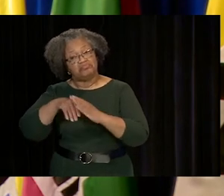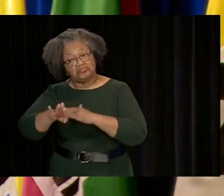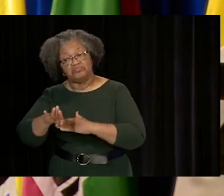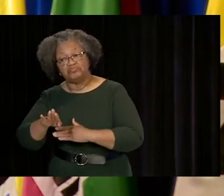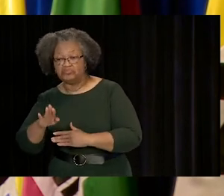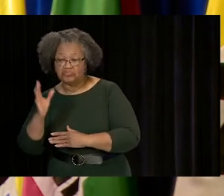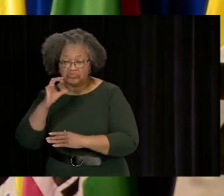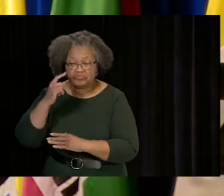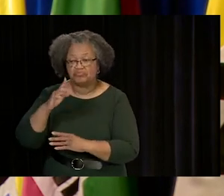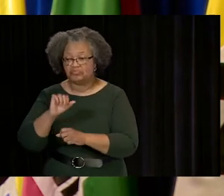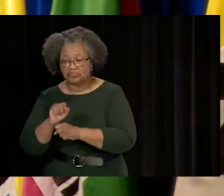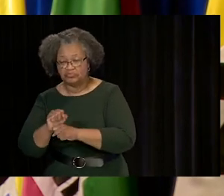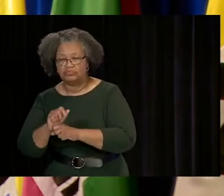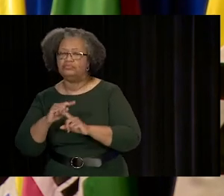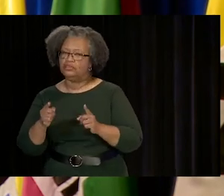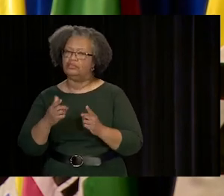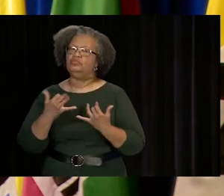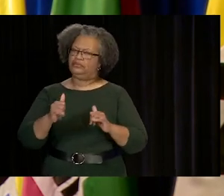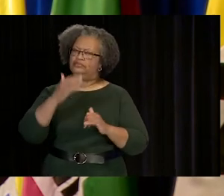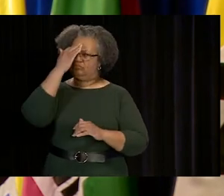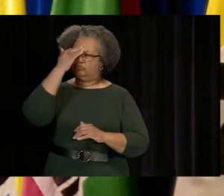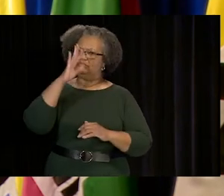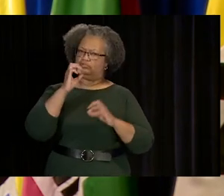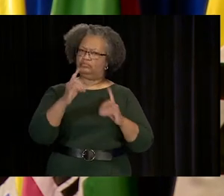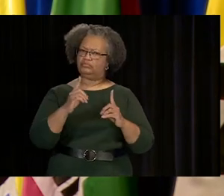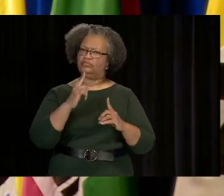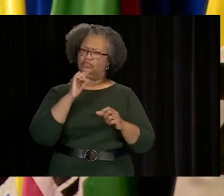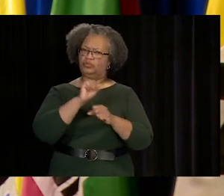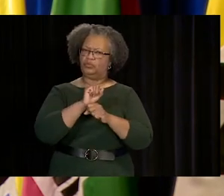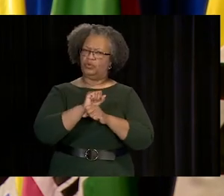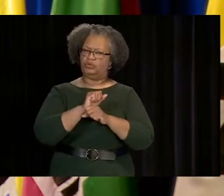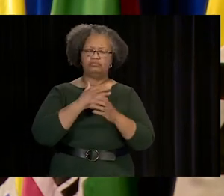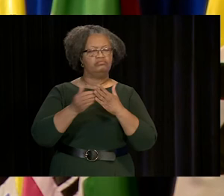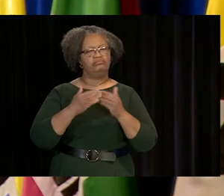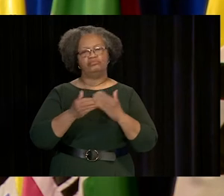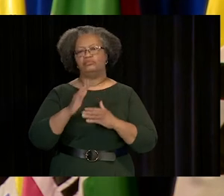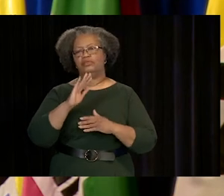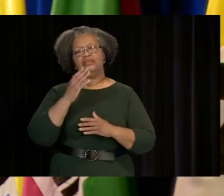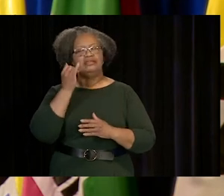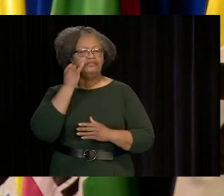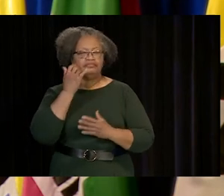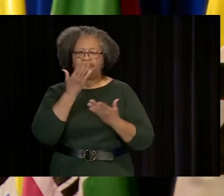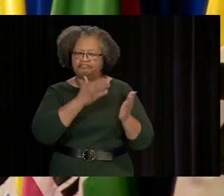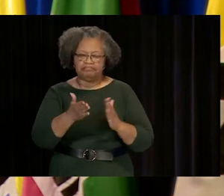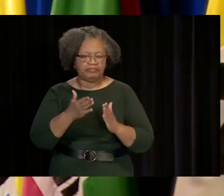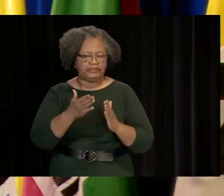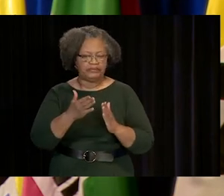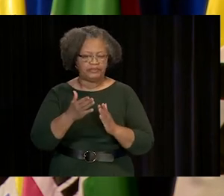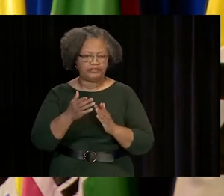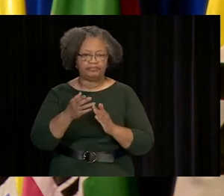THE GOOD NEWS IS THAT WE'VE INSTILLED IN YOU AN "EDUCATION THAT WORKS," REGARDLESS IF YOUR NEXT STEP IS TRANSFERRING